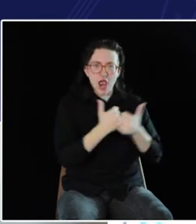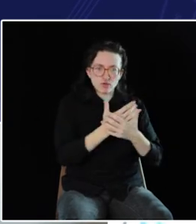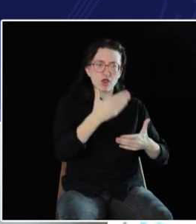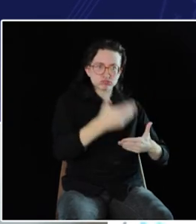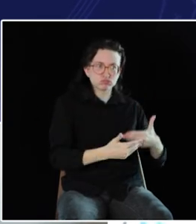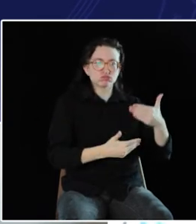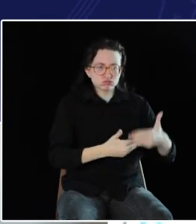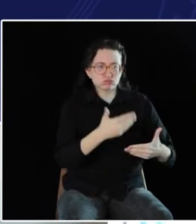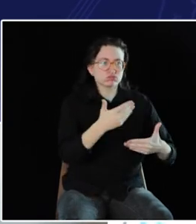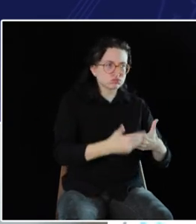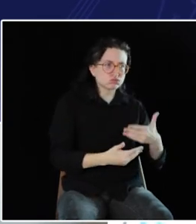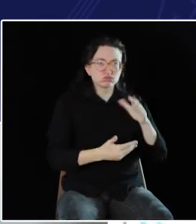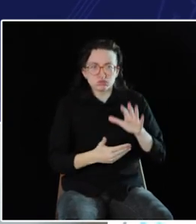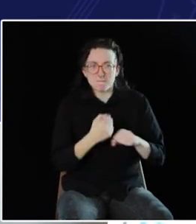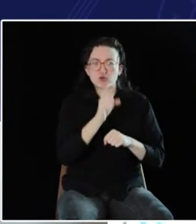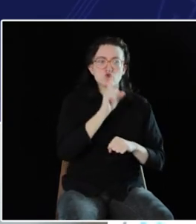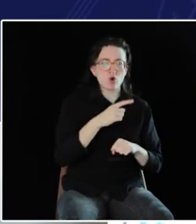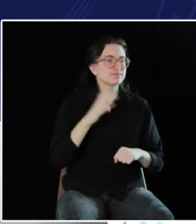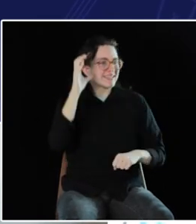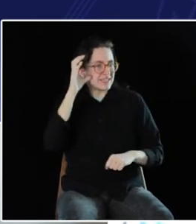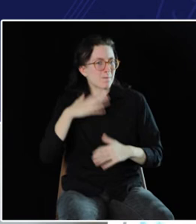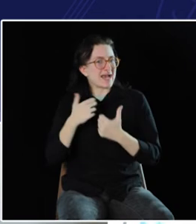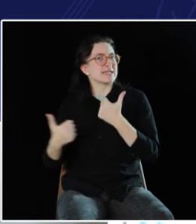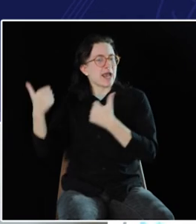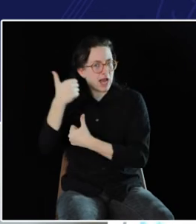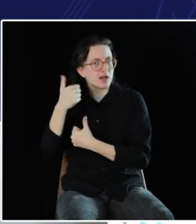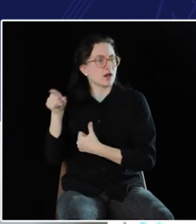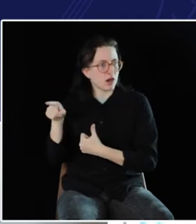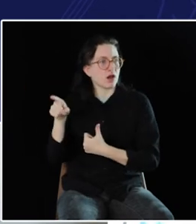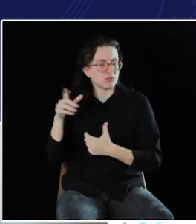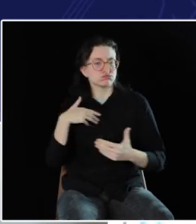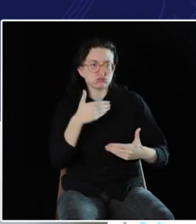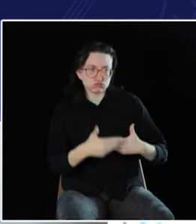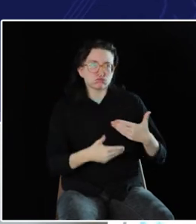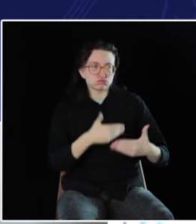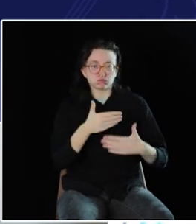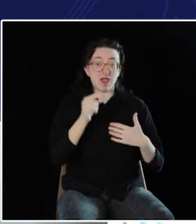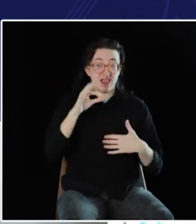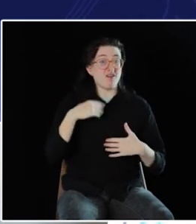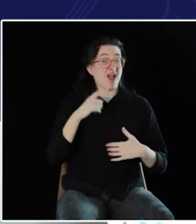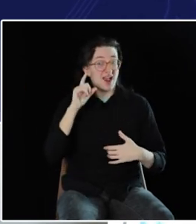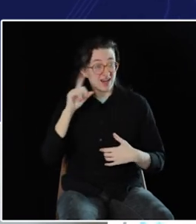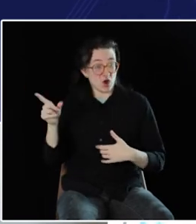making sure that everything was going, uh, okay And also listening to my attending [physician].